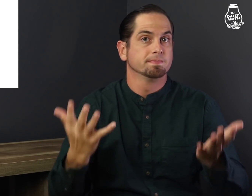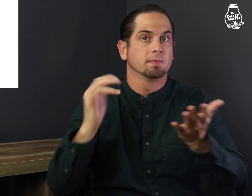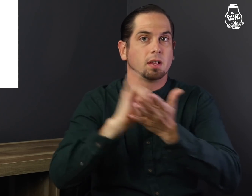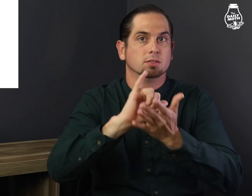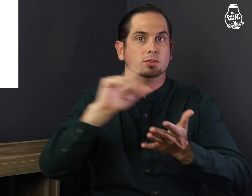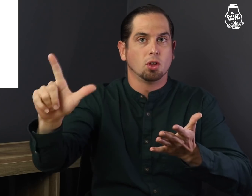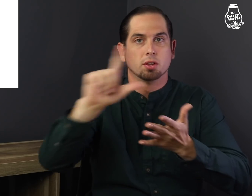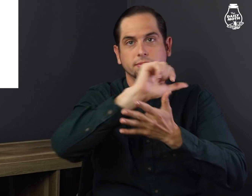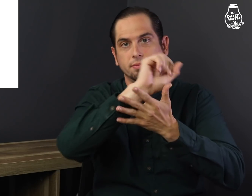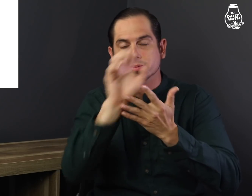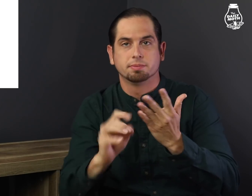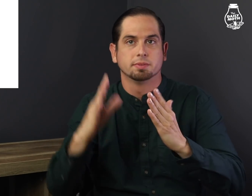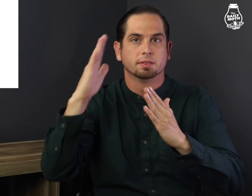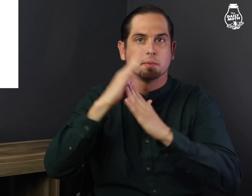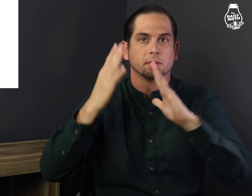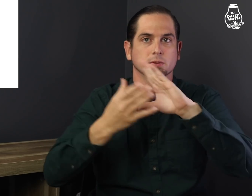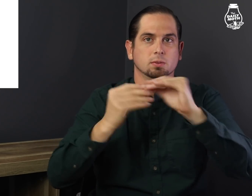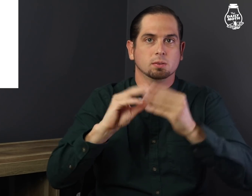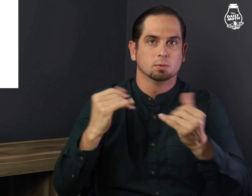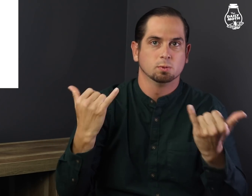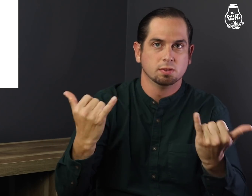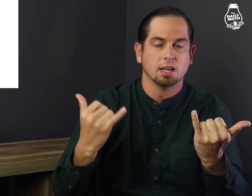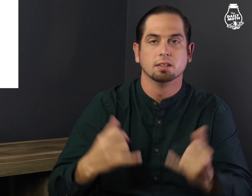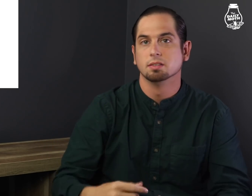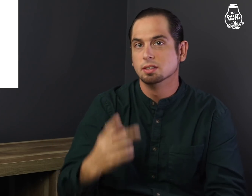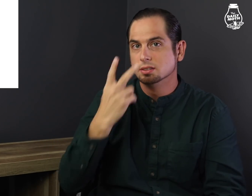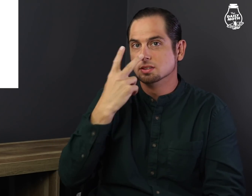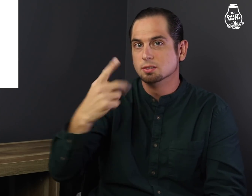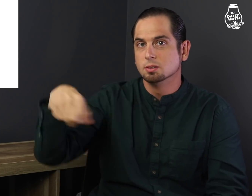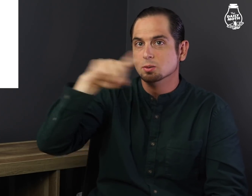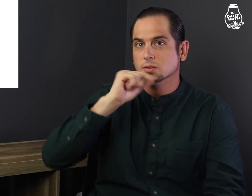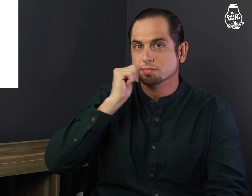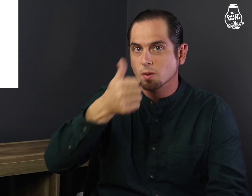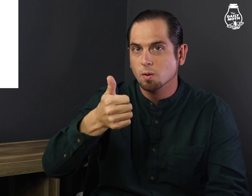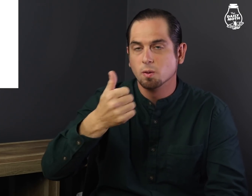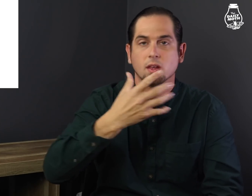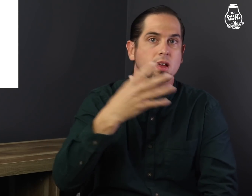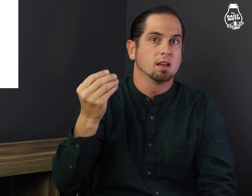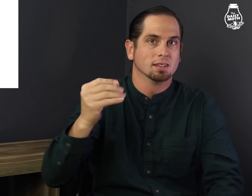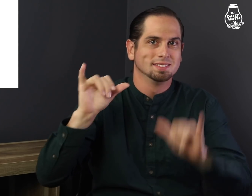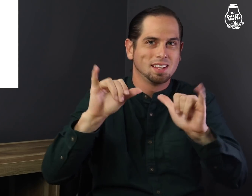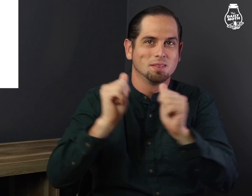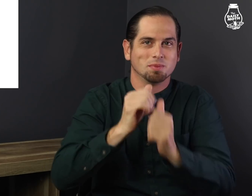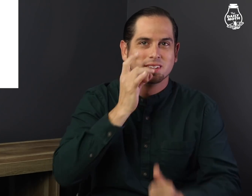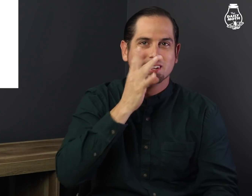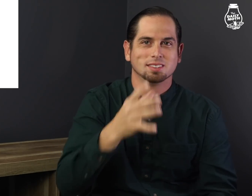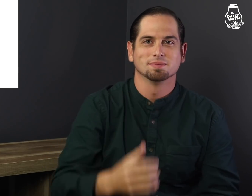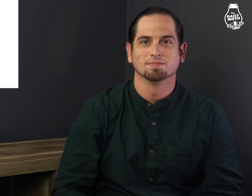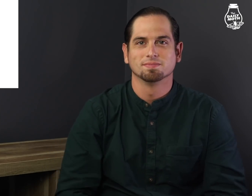That's all the top stories for today. See you tomorrow and stay with the light!